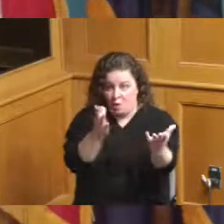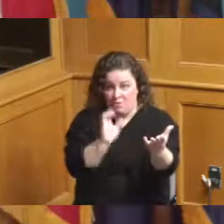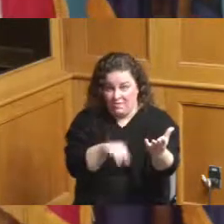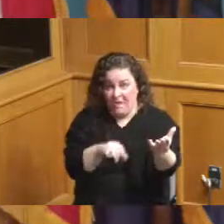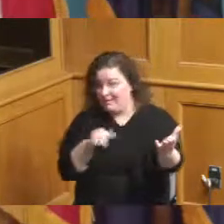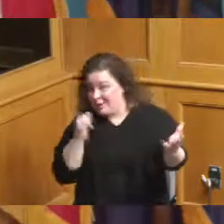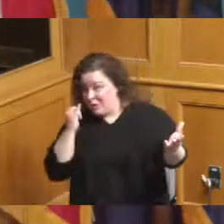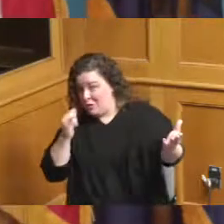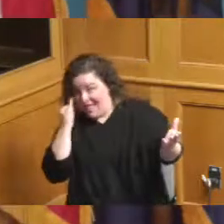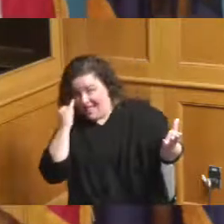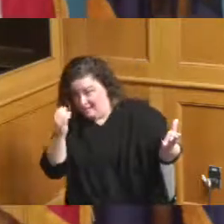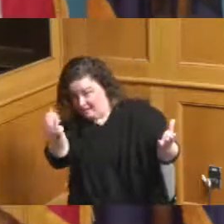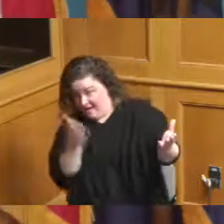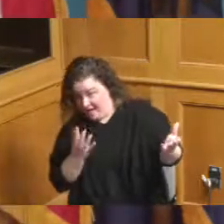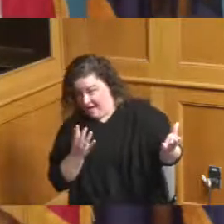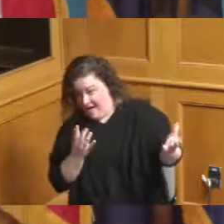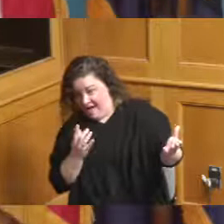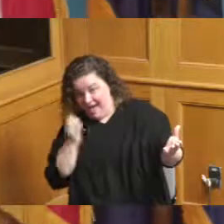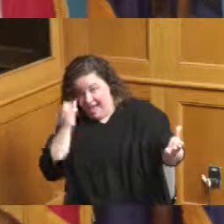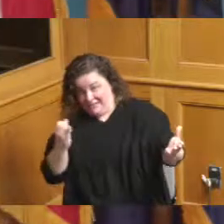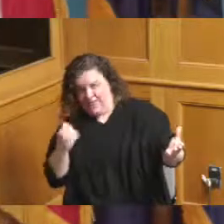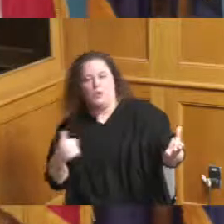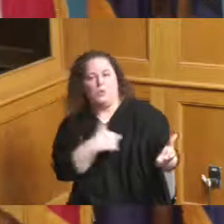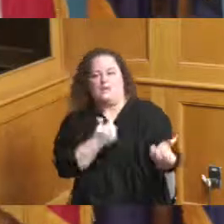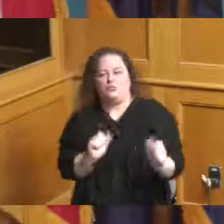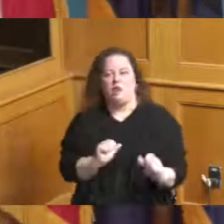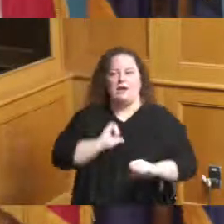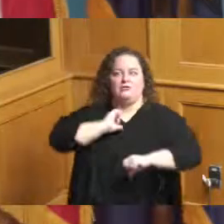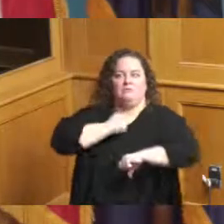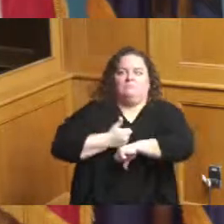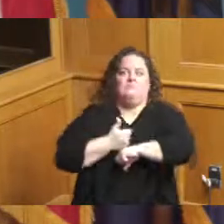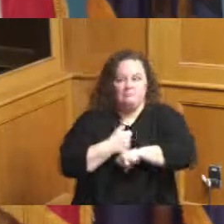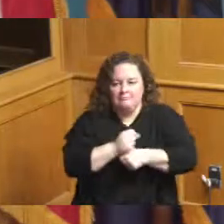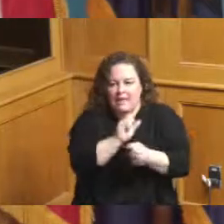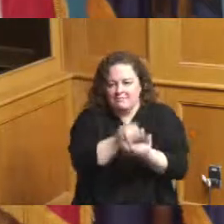try to bring those ideas forward and I think it would be a great thing and I'm getting all kind